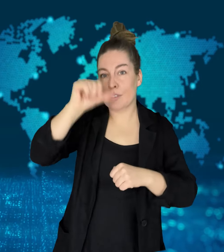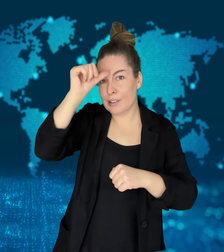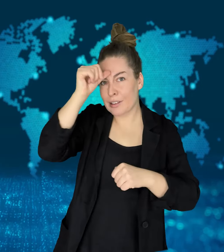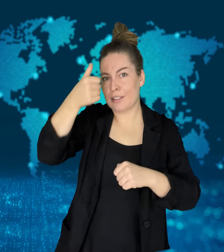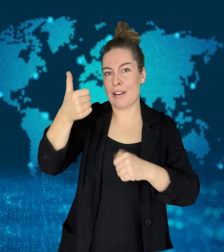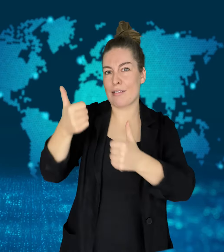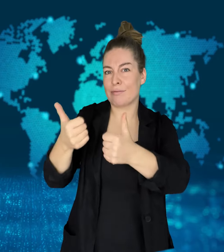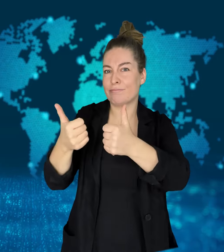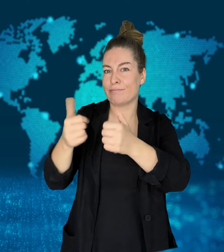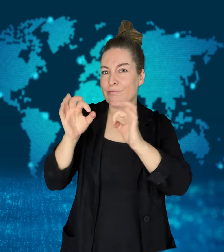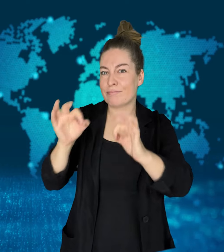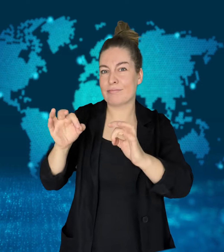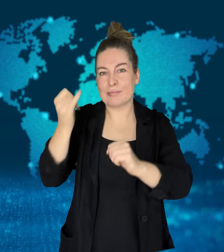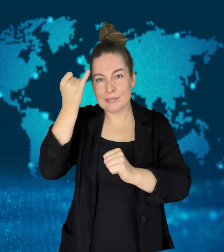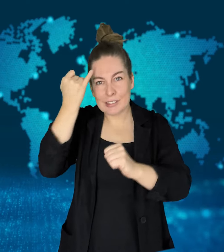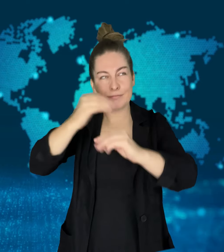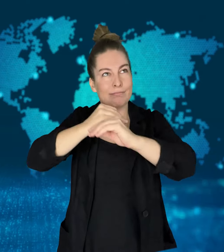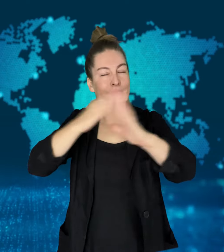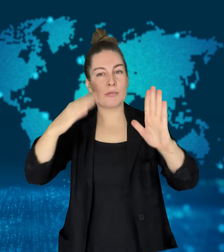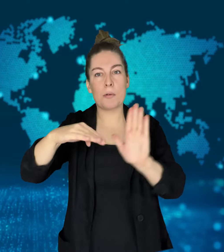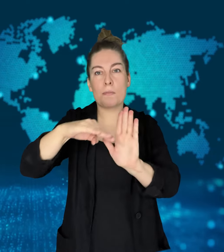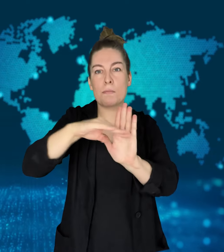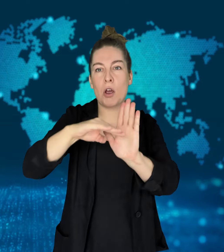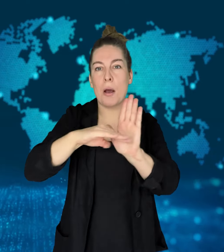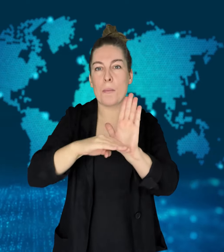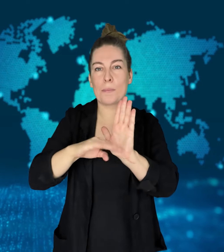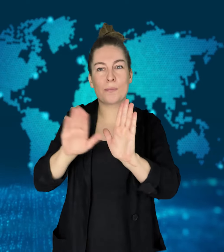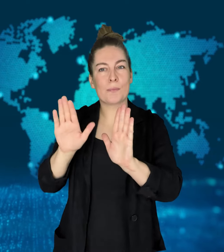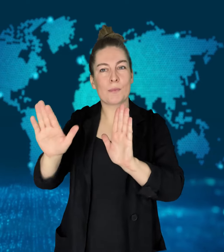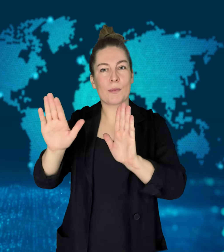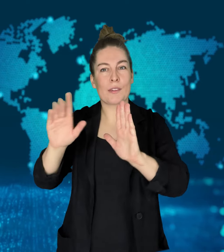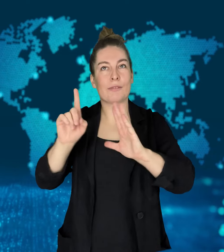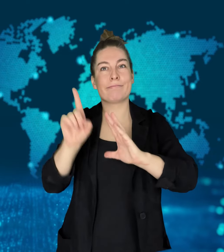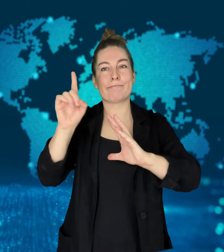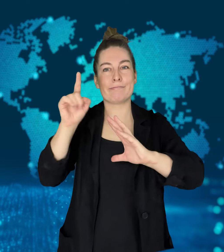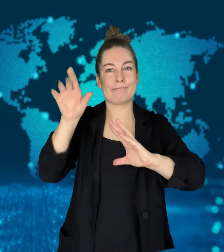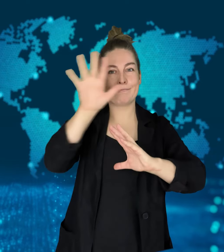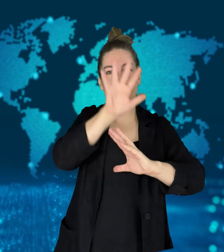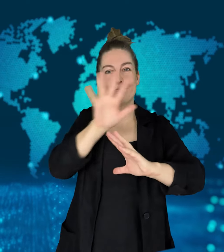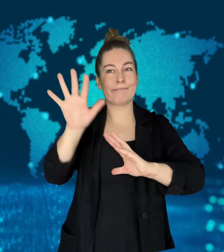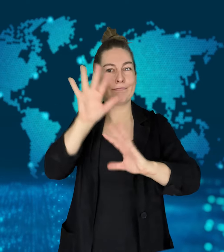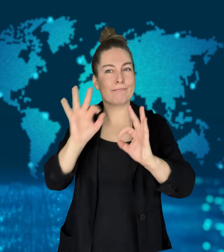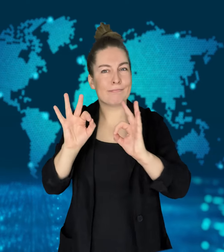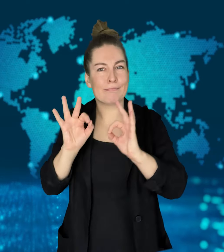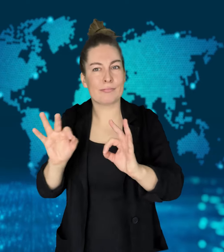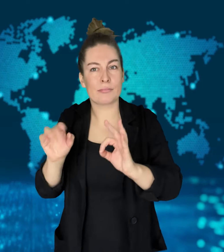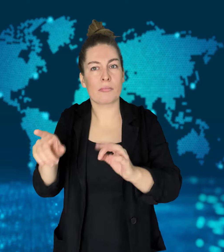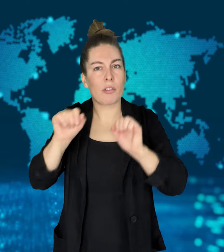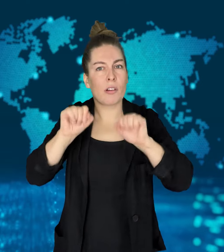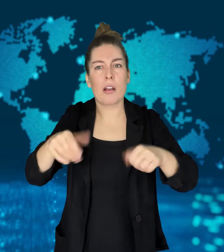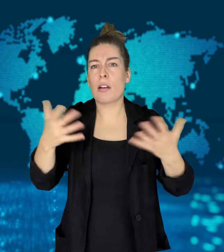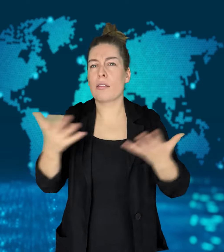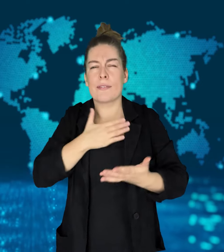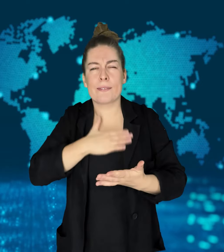and India has hailed it as a landmark of its space program.